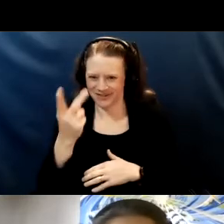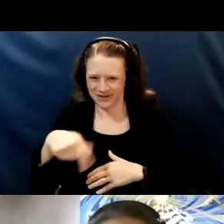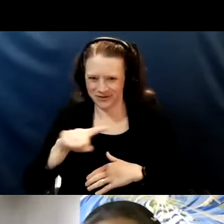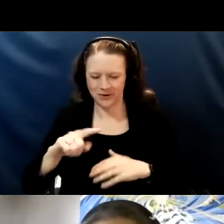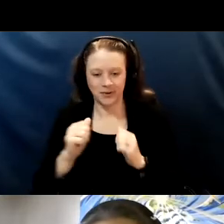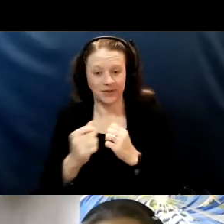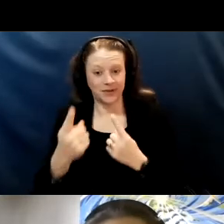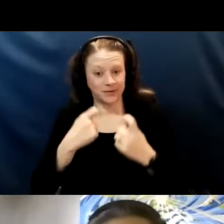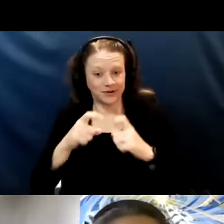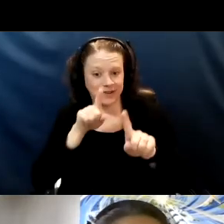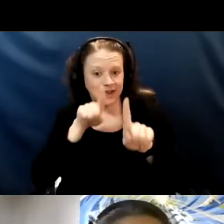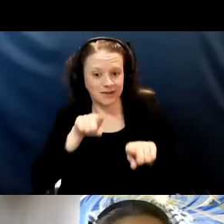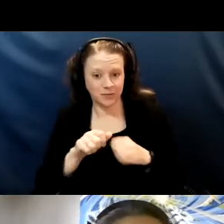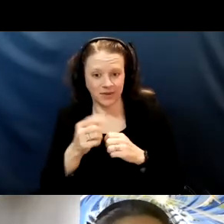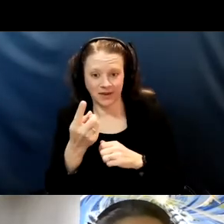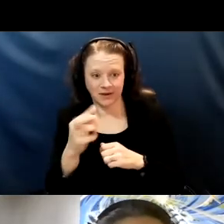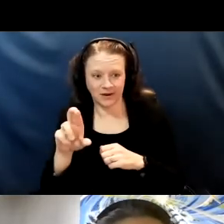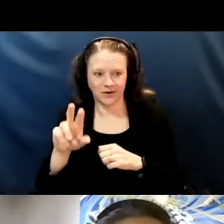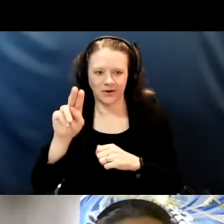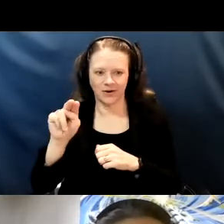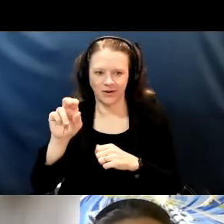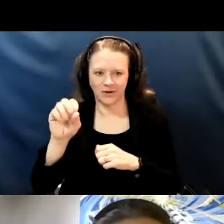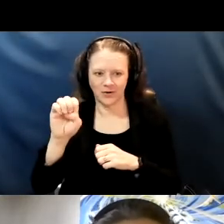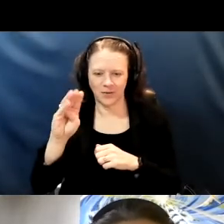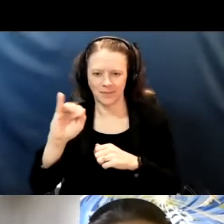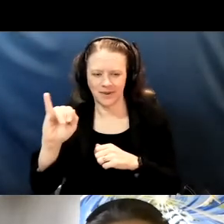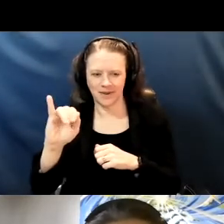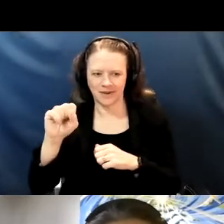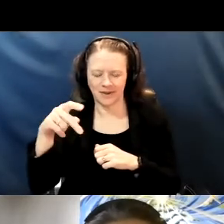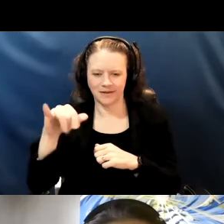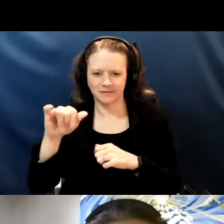with Dr. Noemi Spinazzi on COVID-19 schools and vaccines.